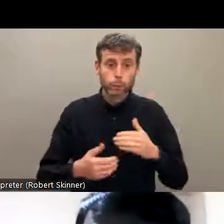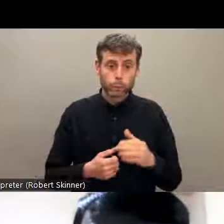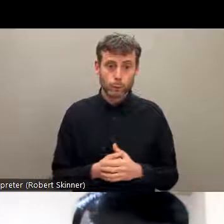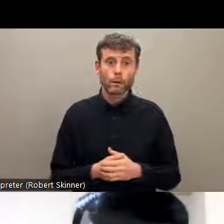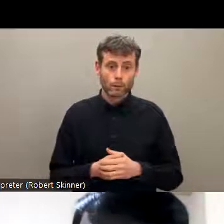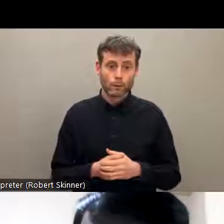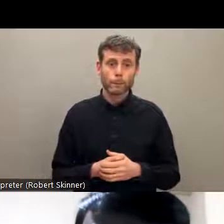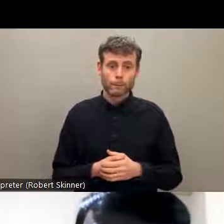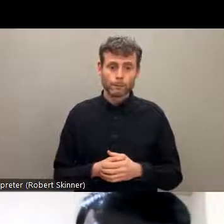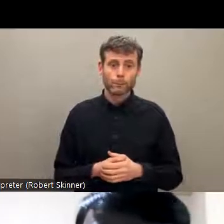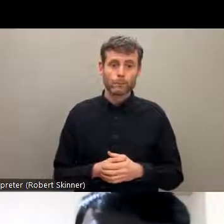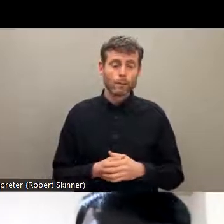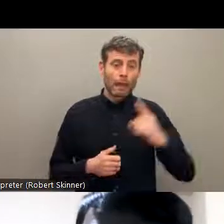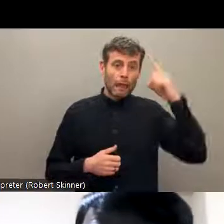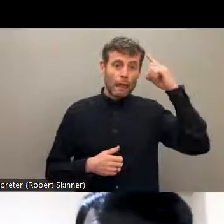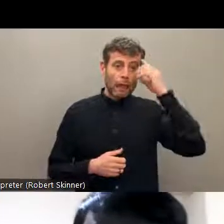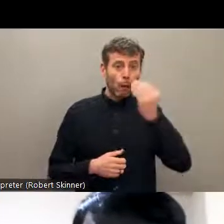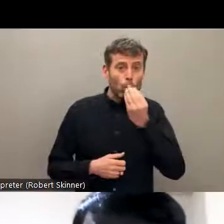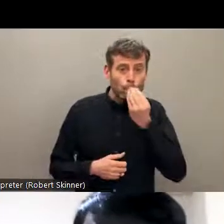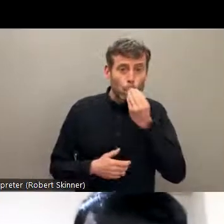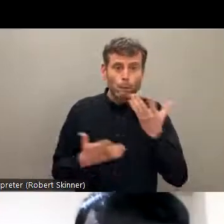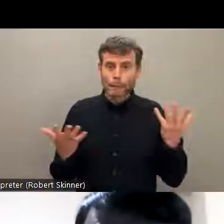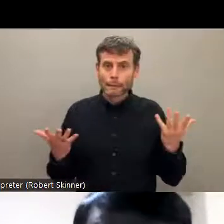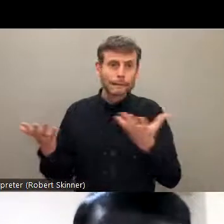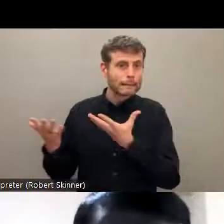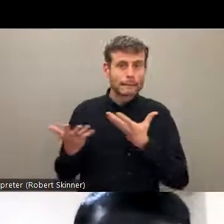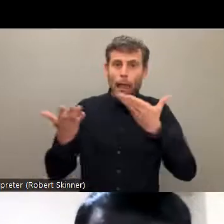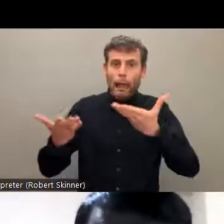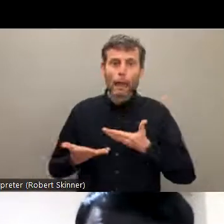reported that they were abused during